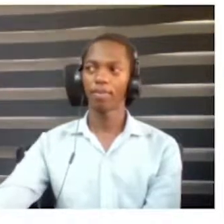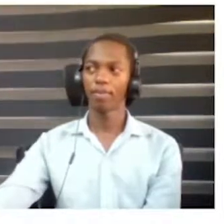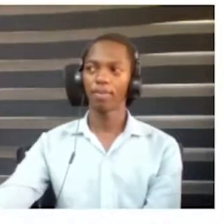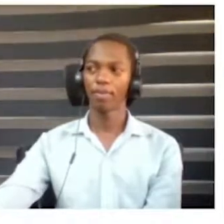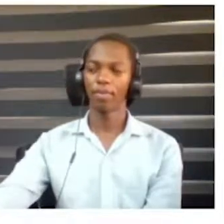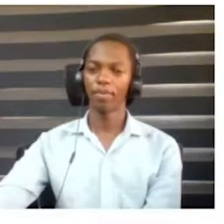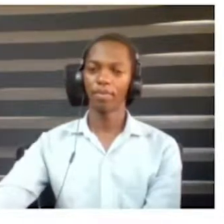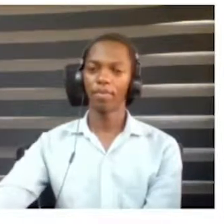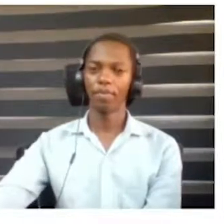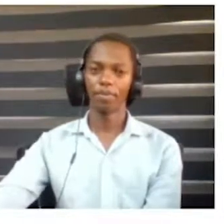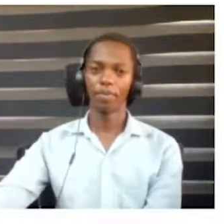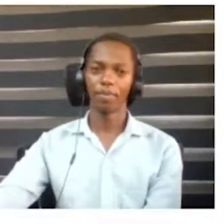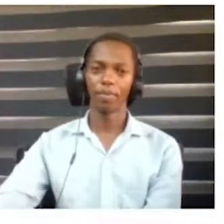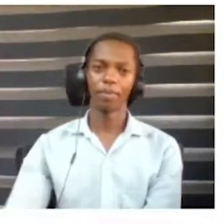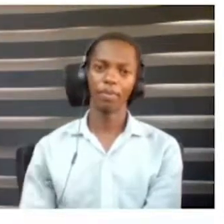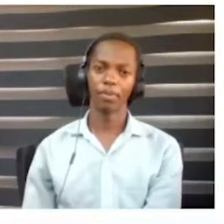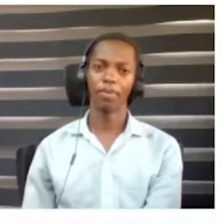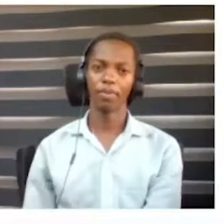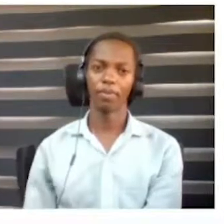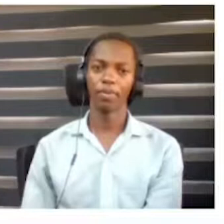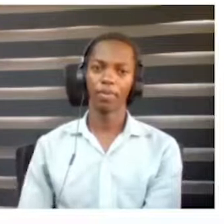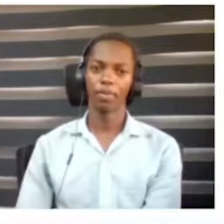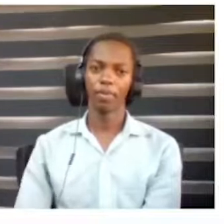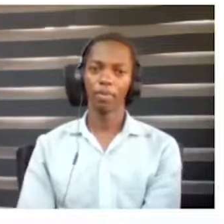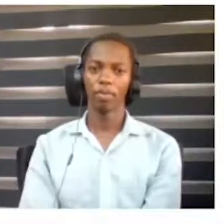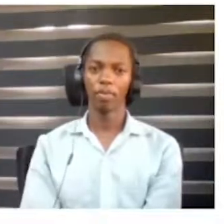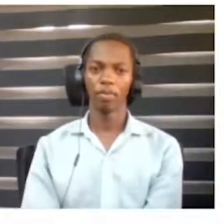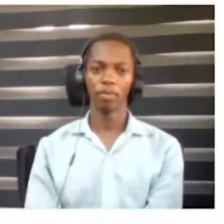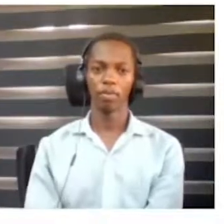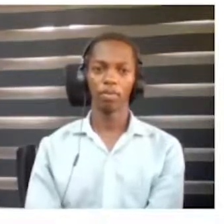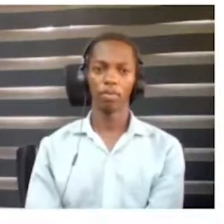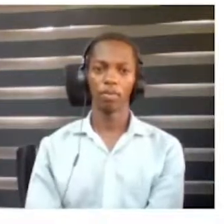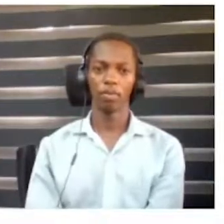We have an app tailored for kids who are deaf and also